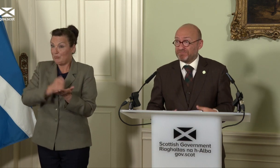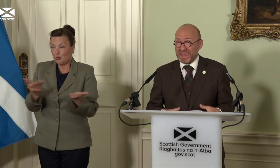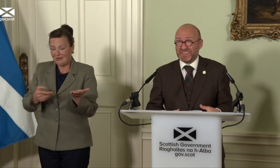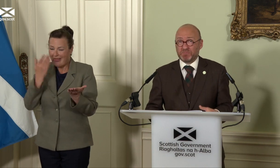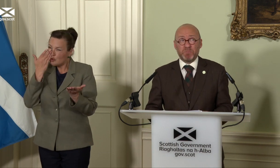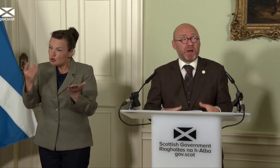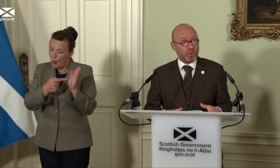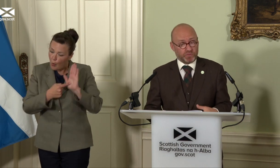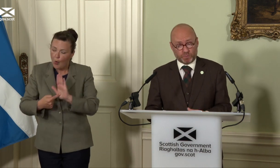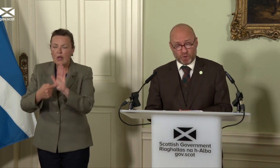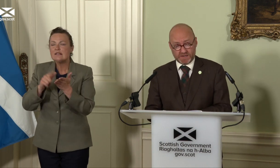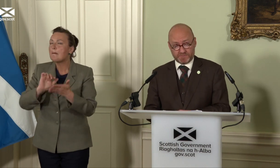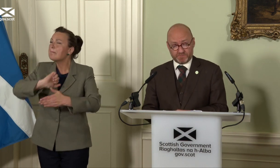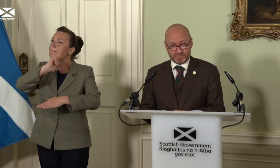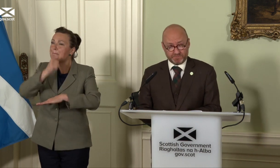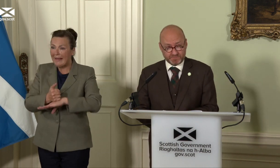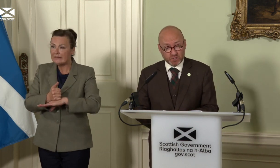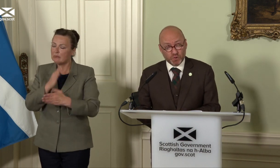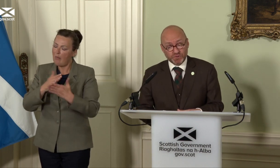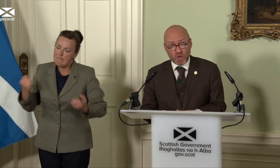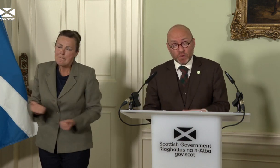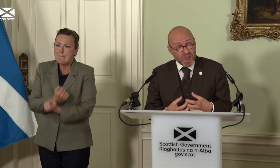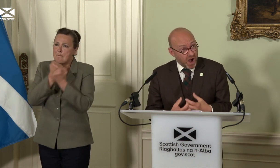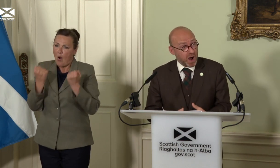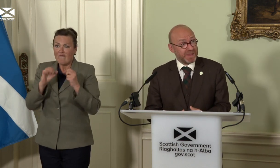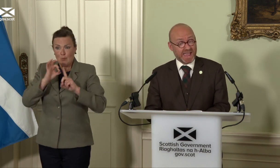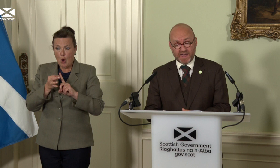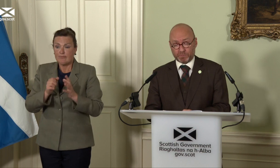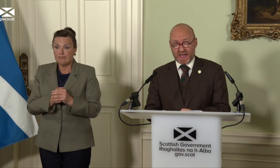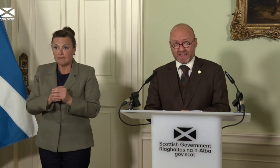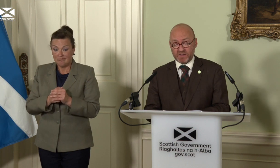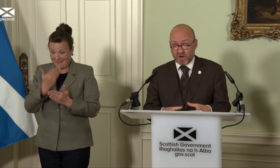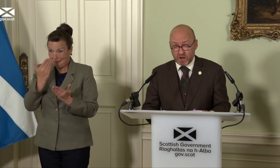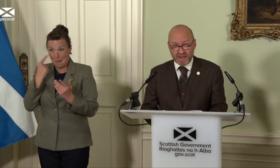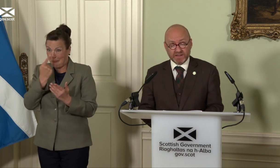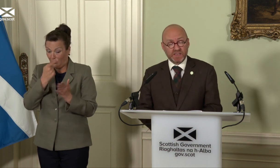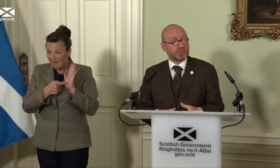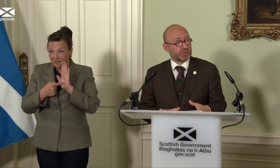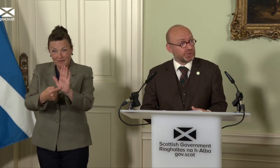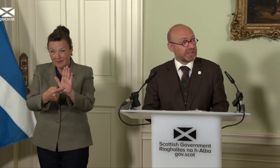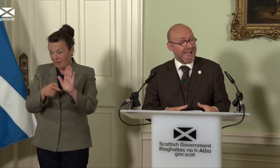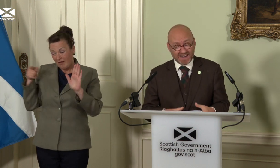basic but powerful point. It shows that we are being held back - environmentally, socially and